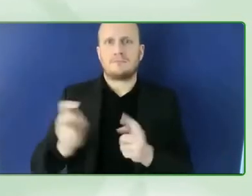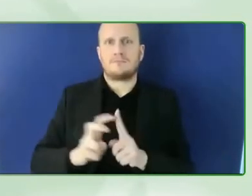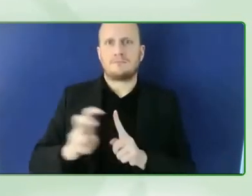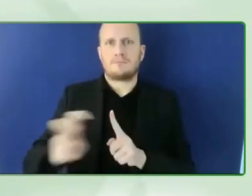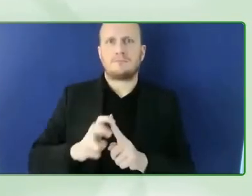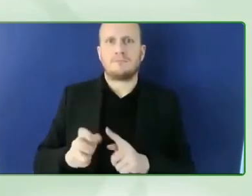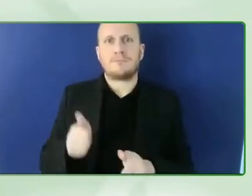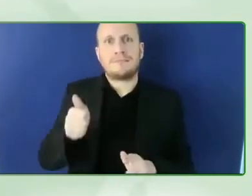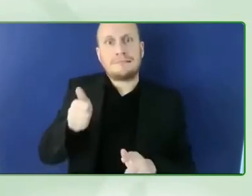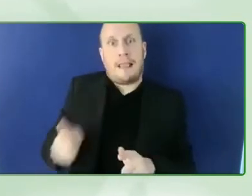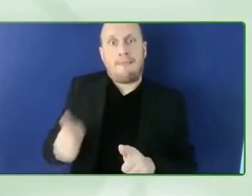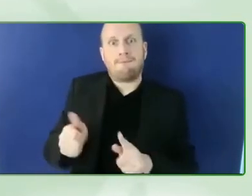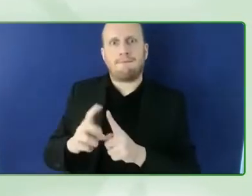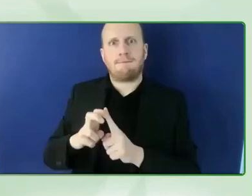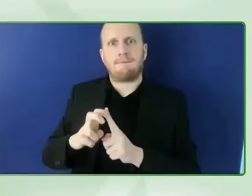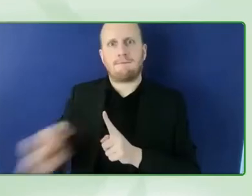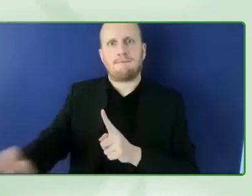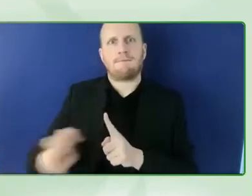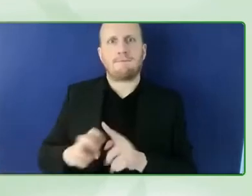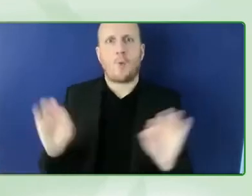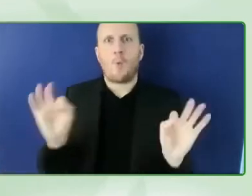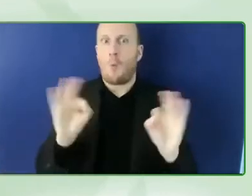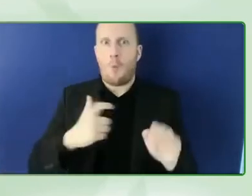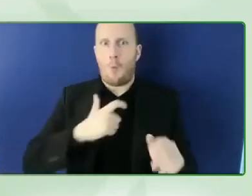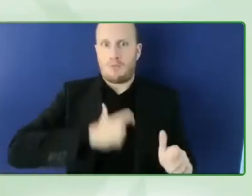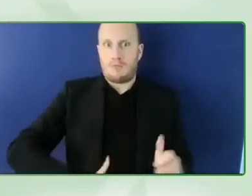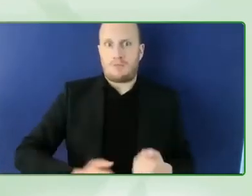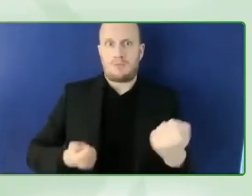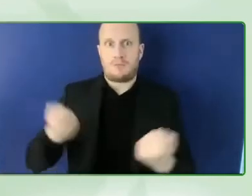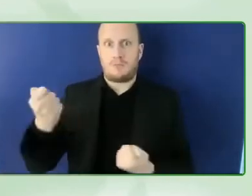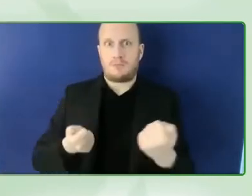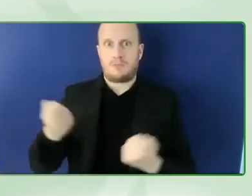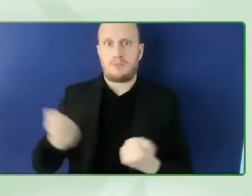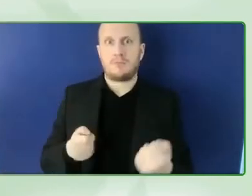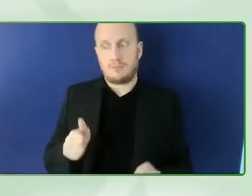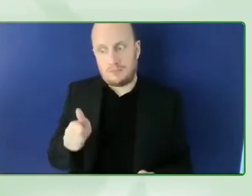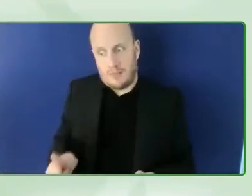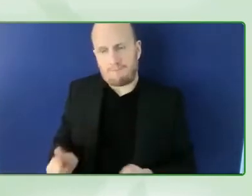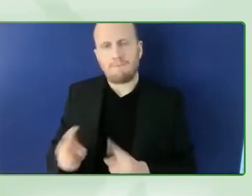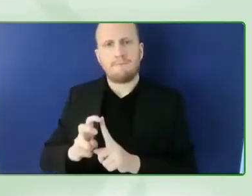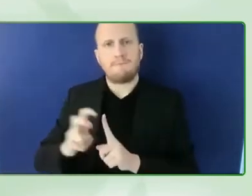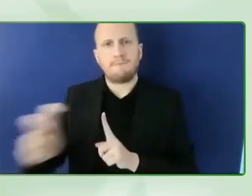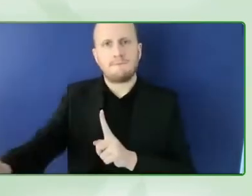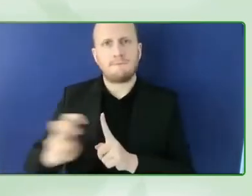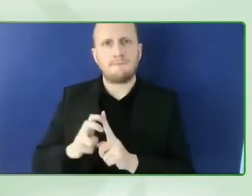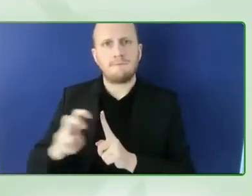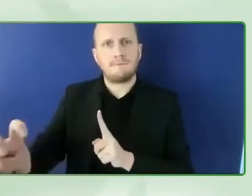autonomic transportation of the kind that will be implemented in our cities in our smart cities